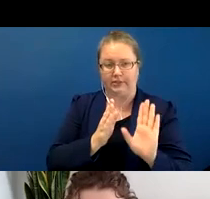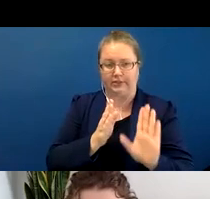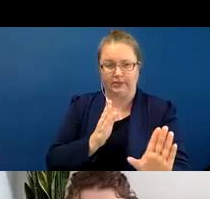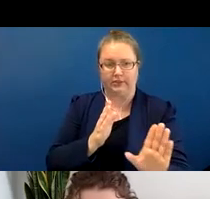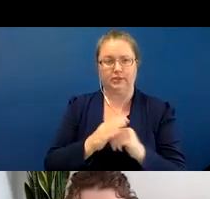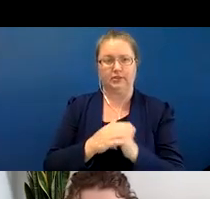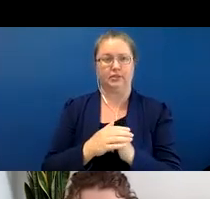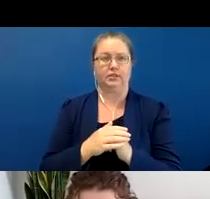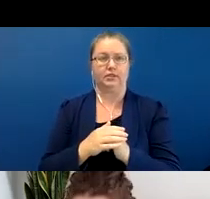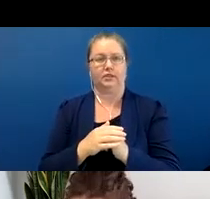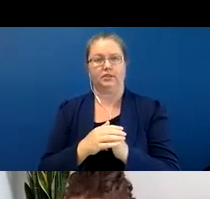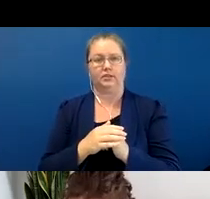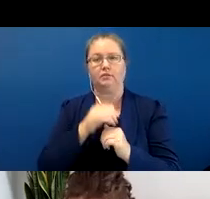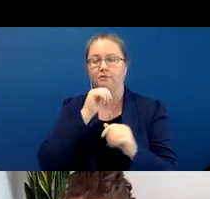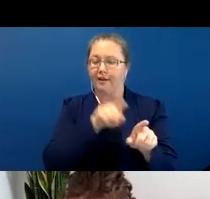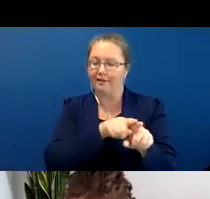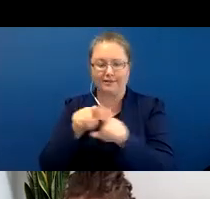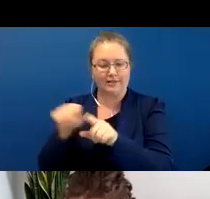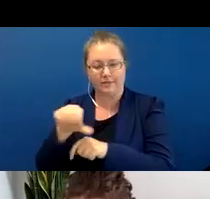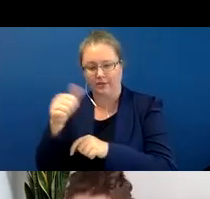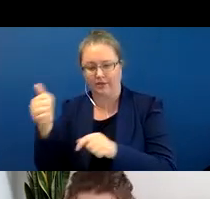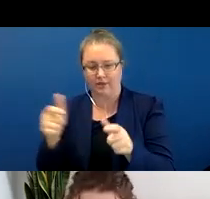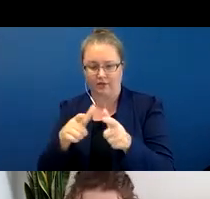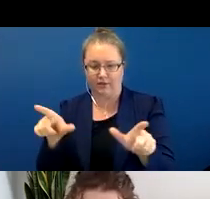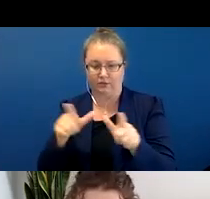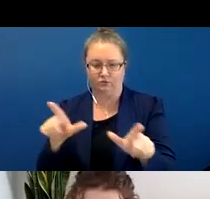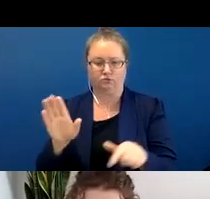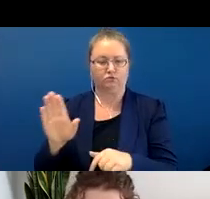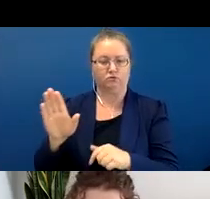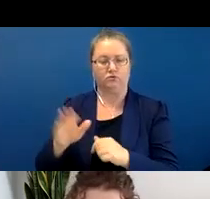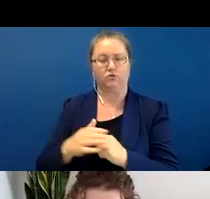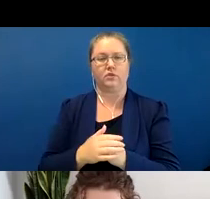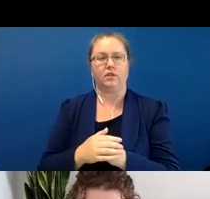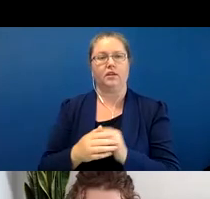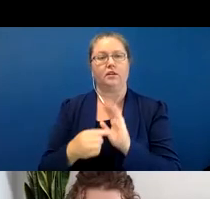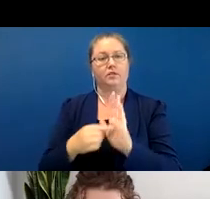as productive as other languages. For instance, in Muskogean languages, you have this much